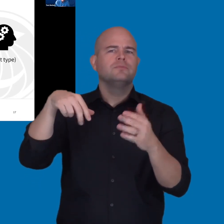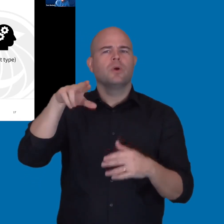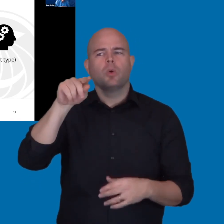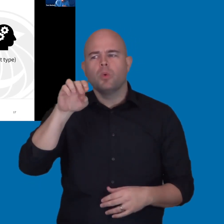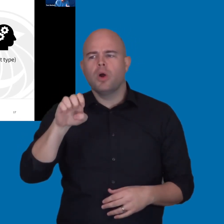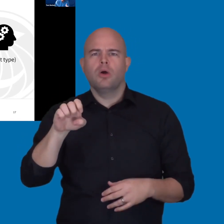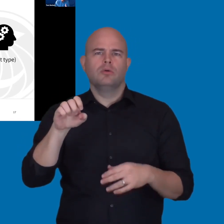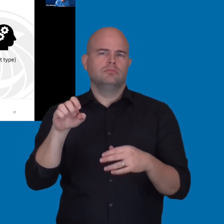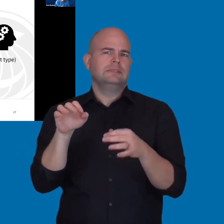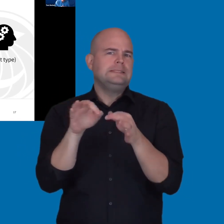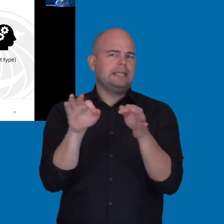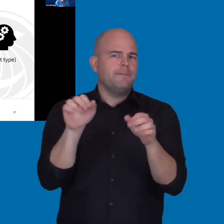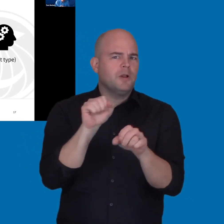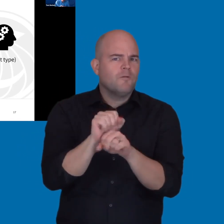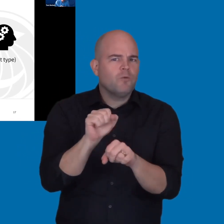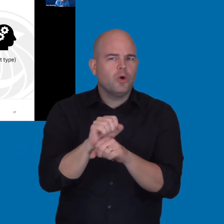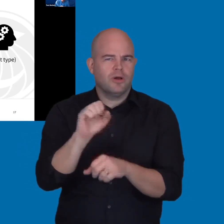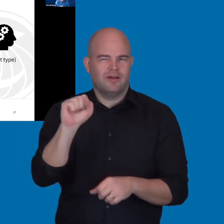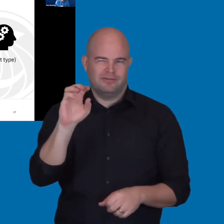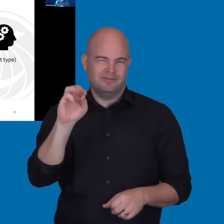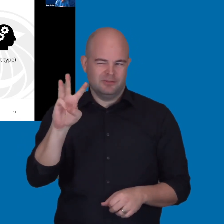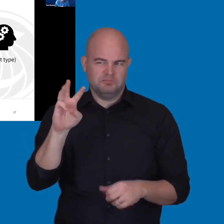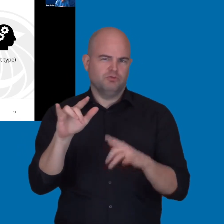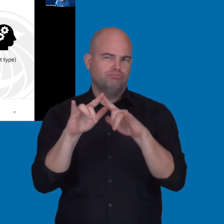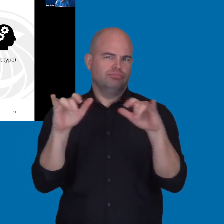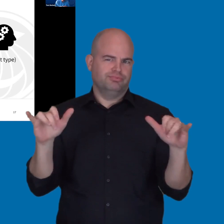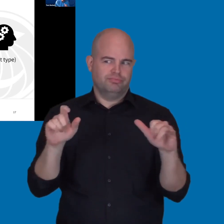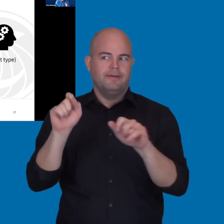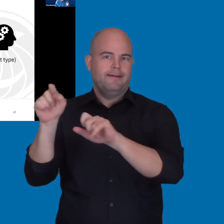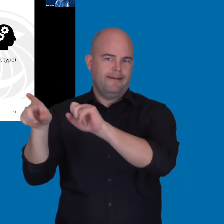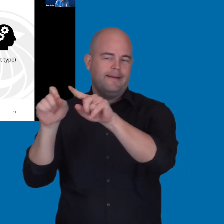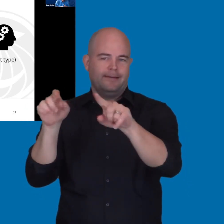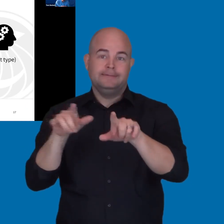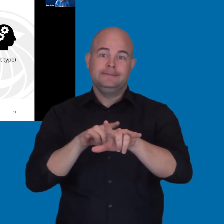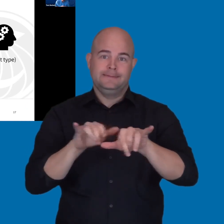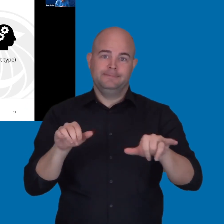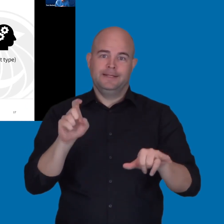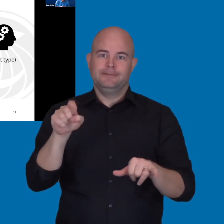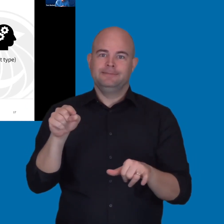And then the last part of this is you need to gather use case information.